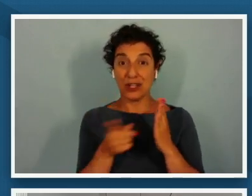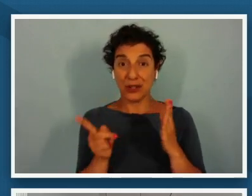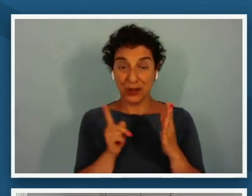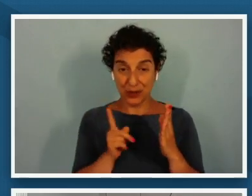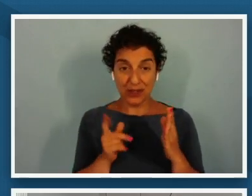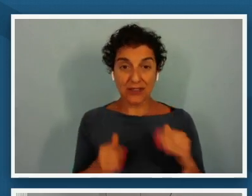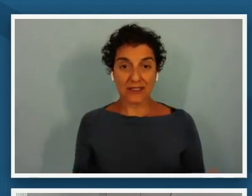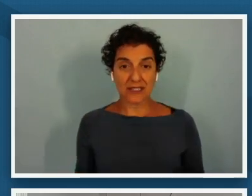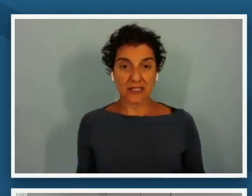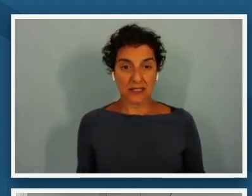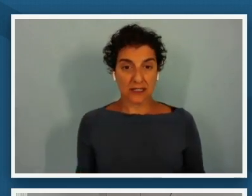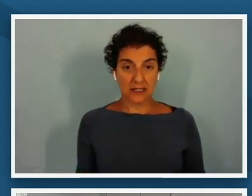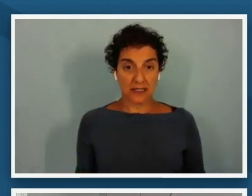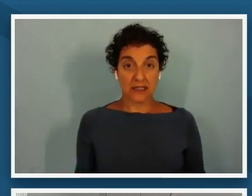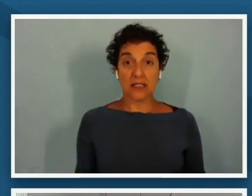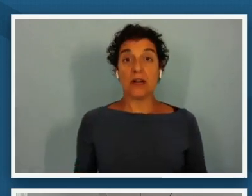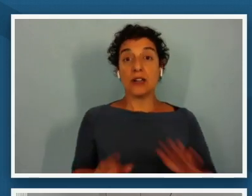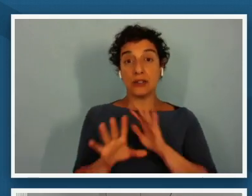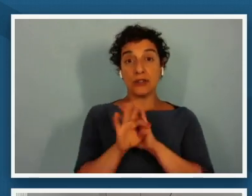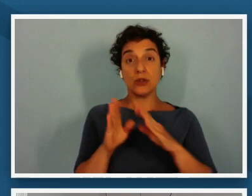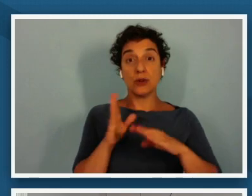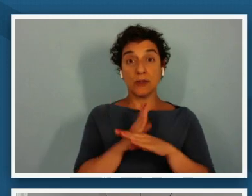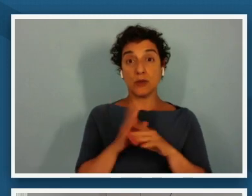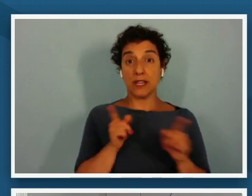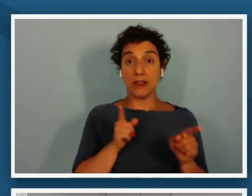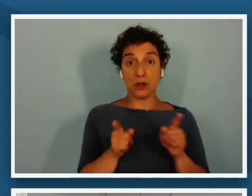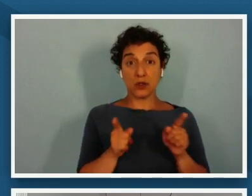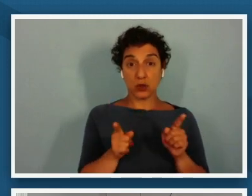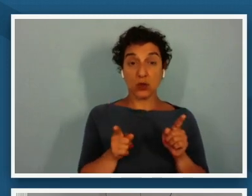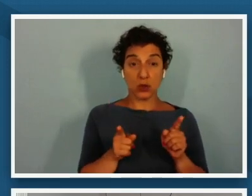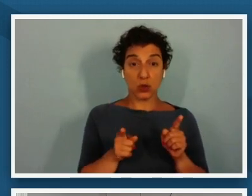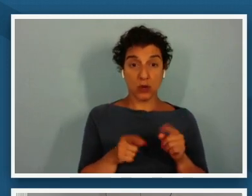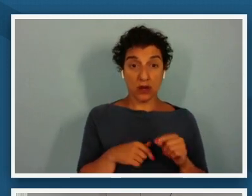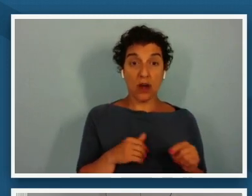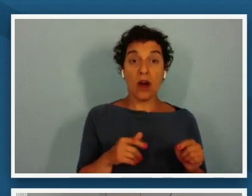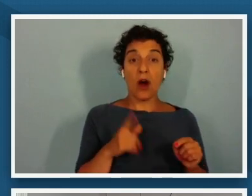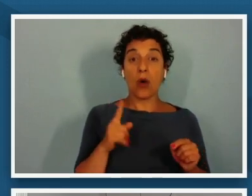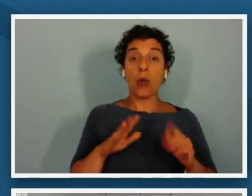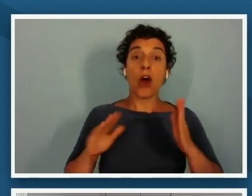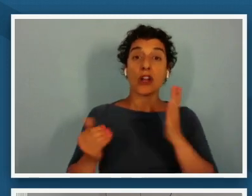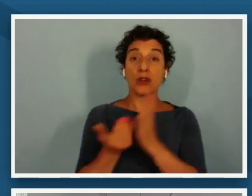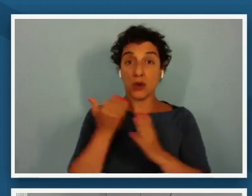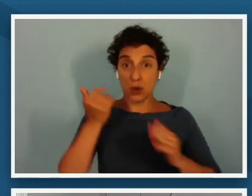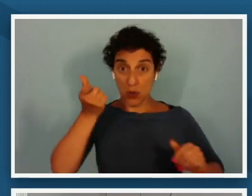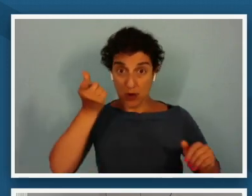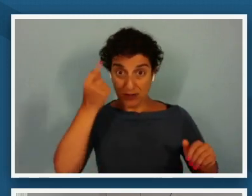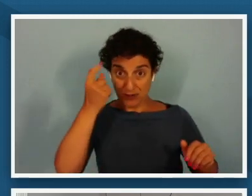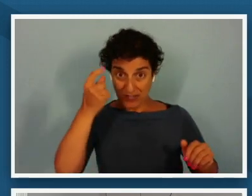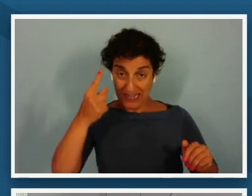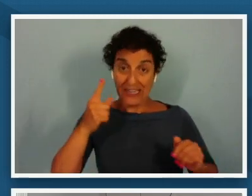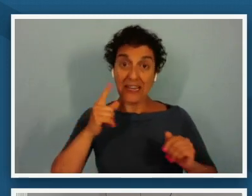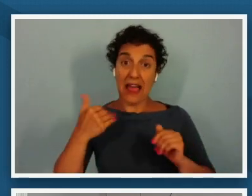to choose between the two prompts on the page one new understanding i have about